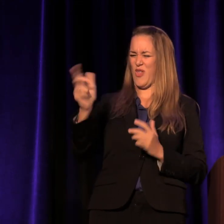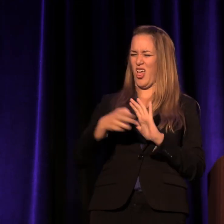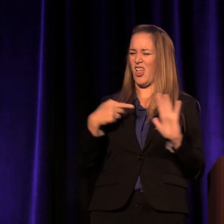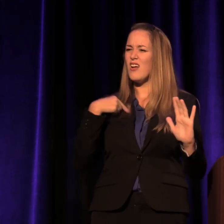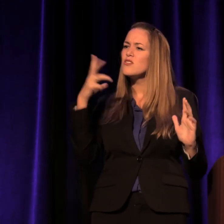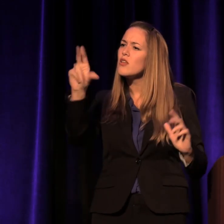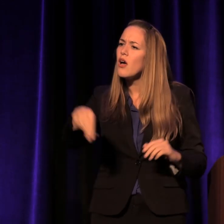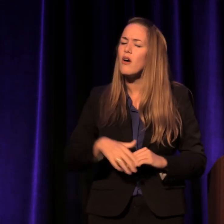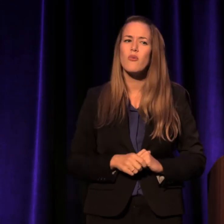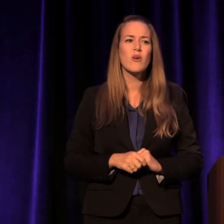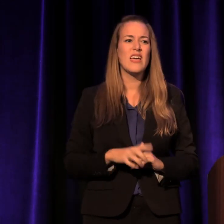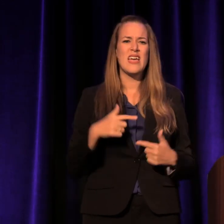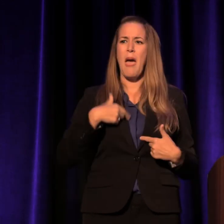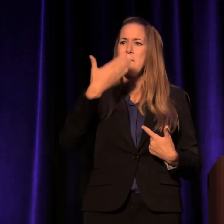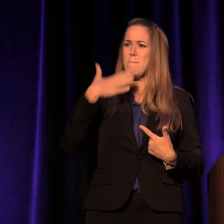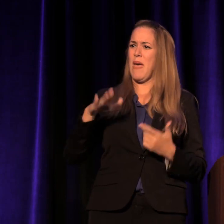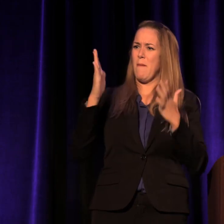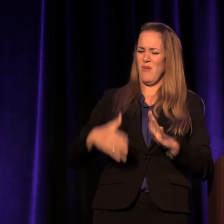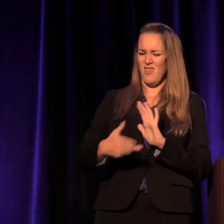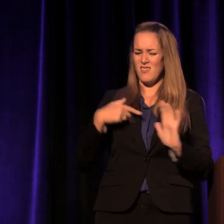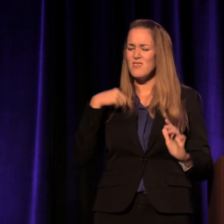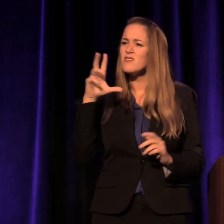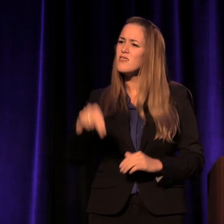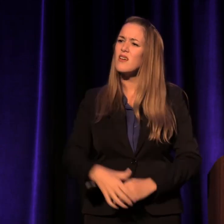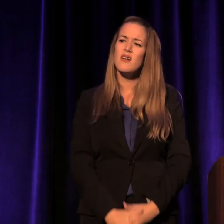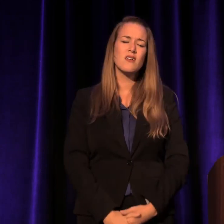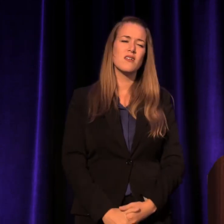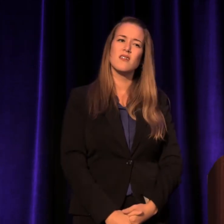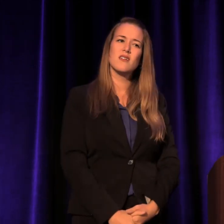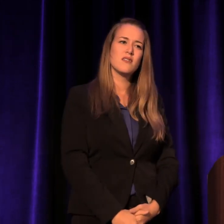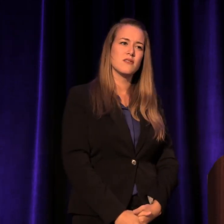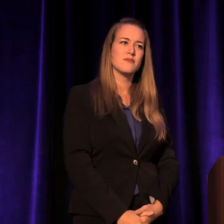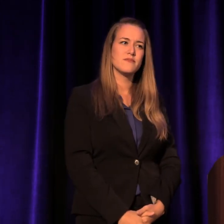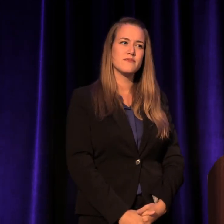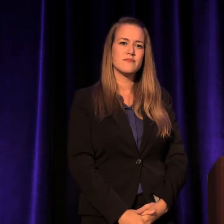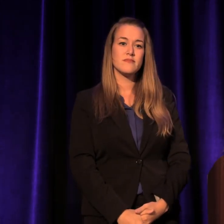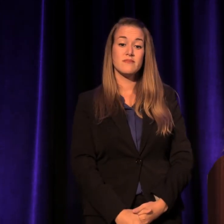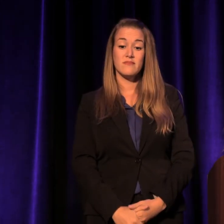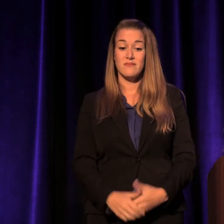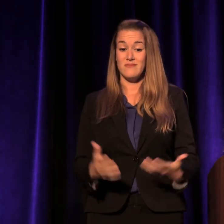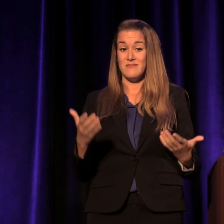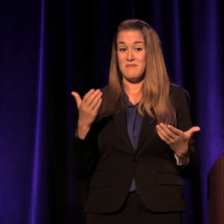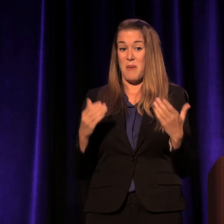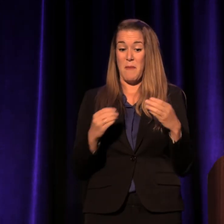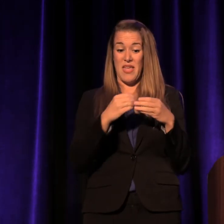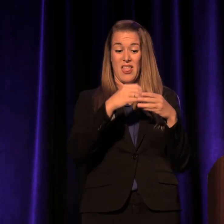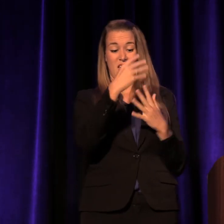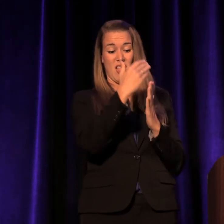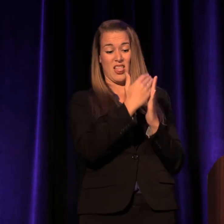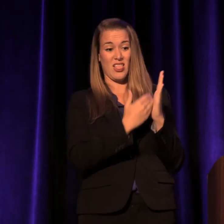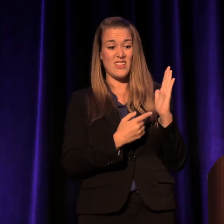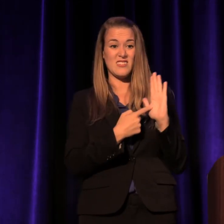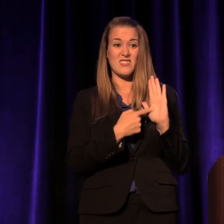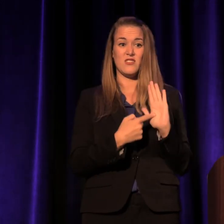and I'm not a bad person. Perhaps that list is mapping out the fault lines of a life,